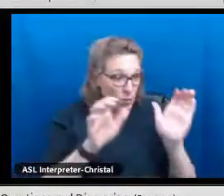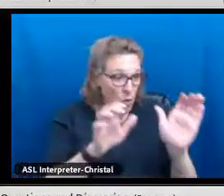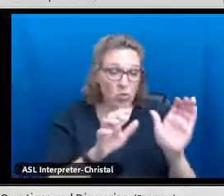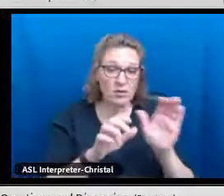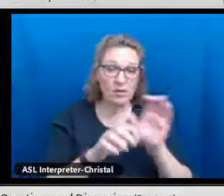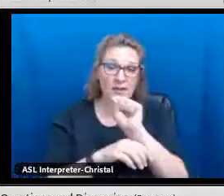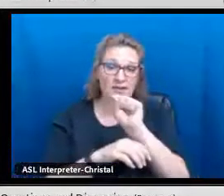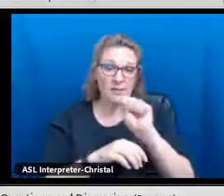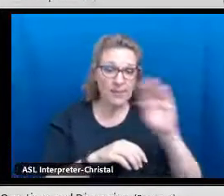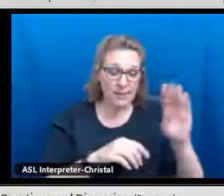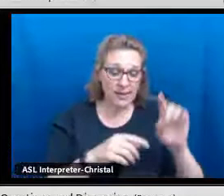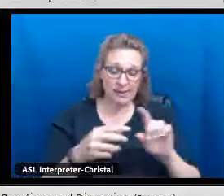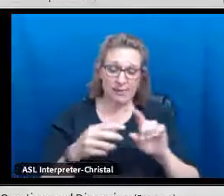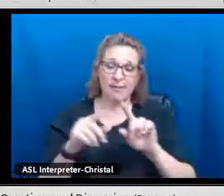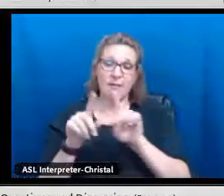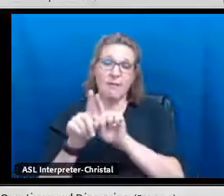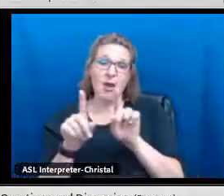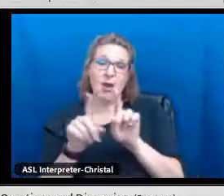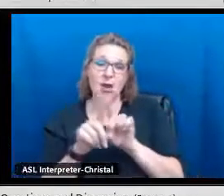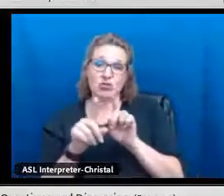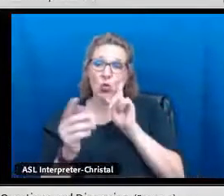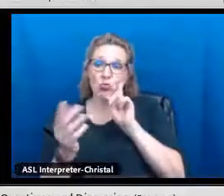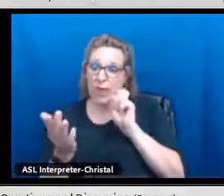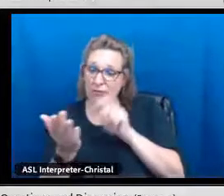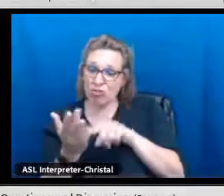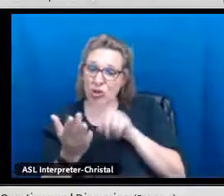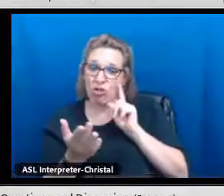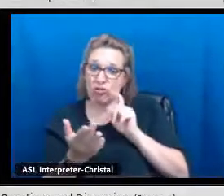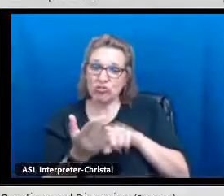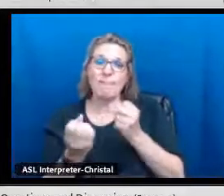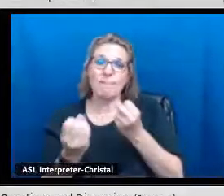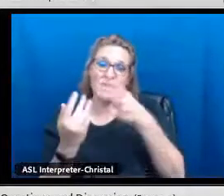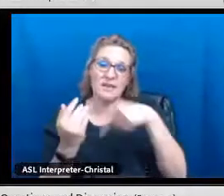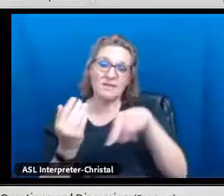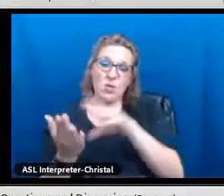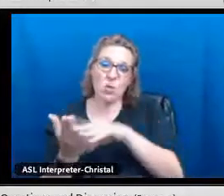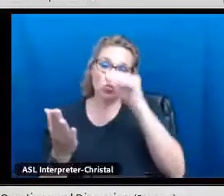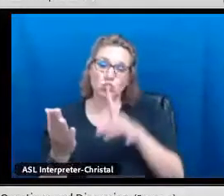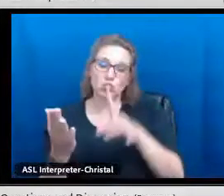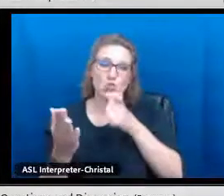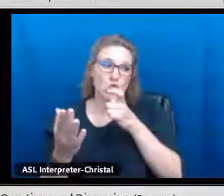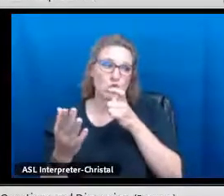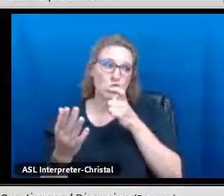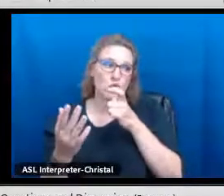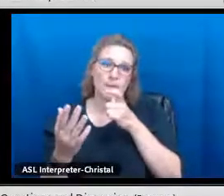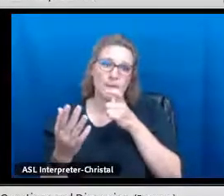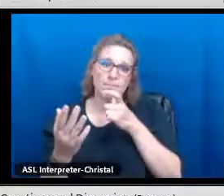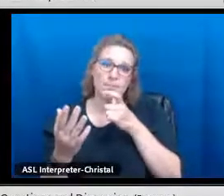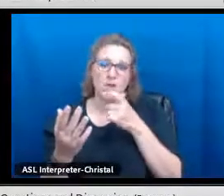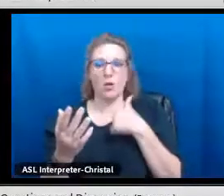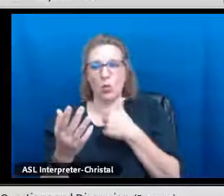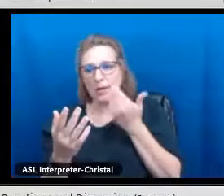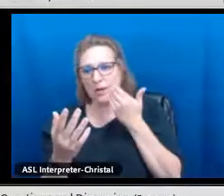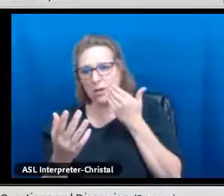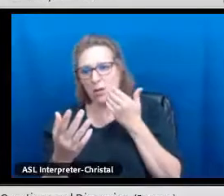So I think at our district level we are trying really, really hard to not only promote the